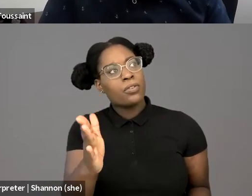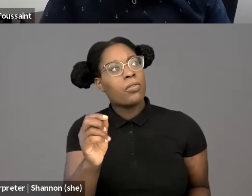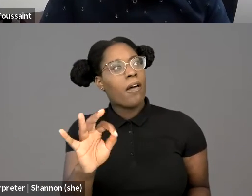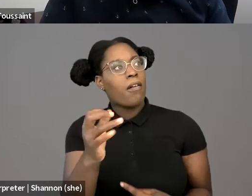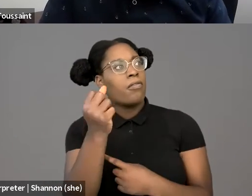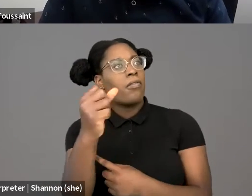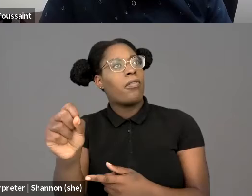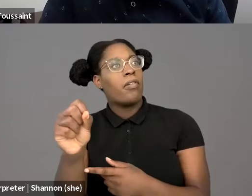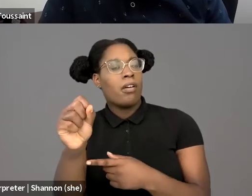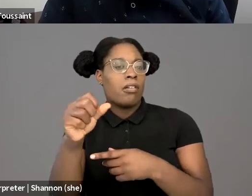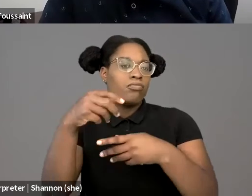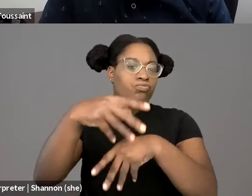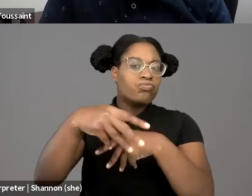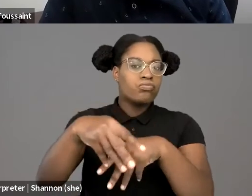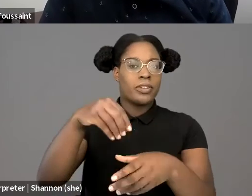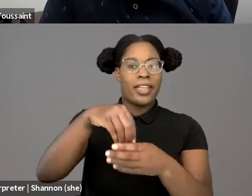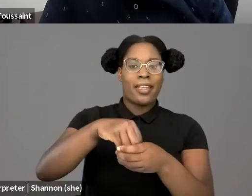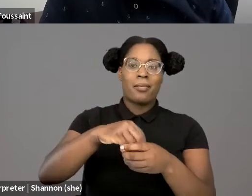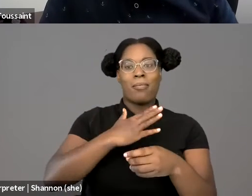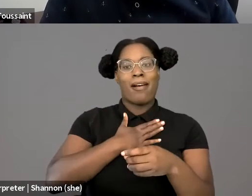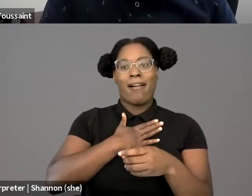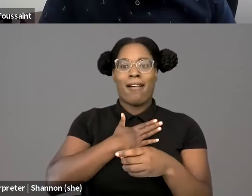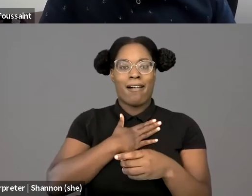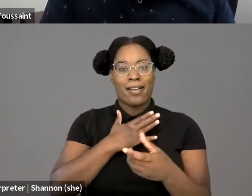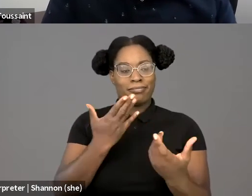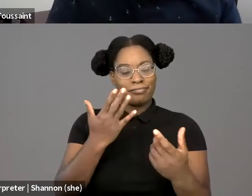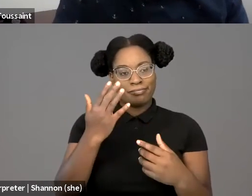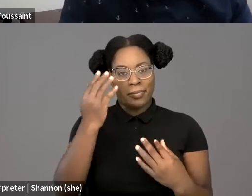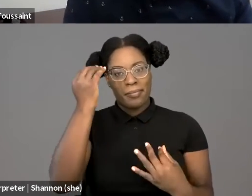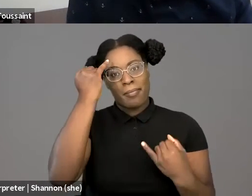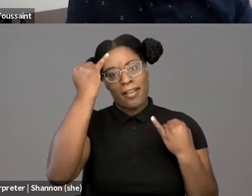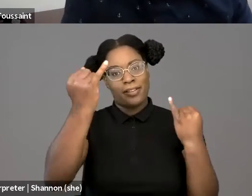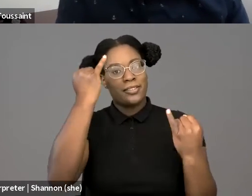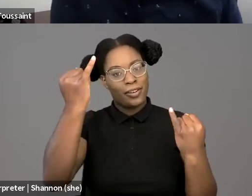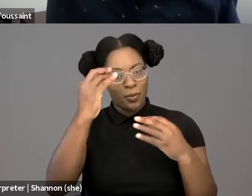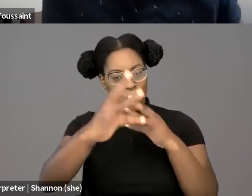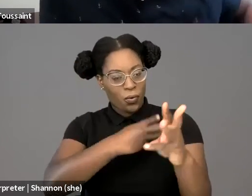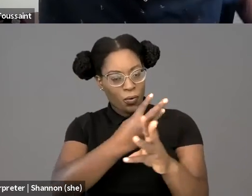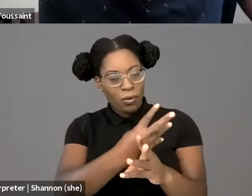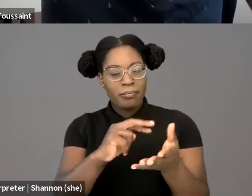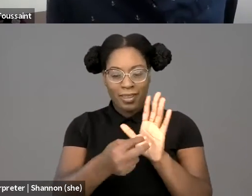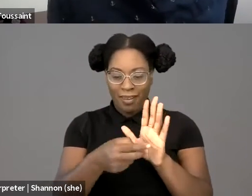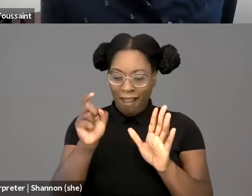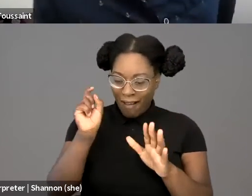in this imaginary world, this future world, I also have to bring up technology. So again, if we're thinking